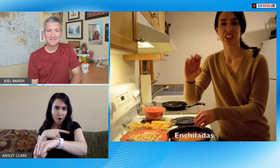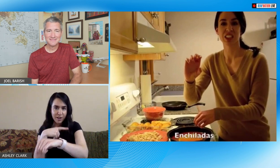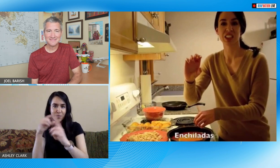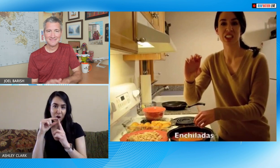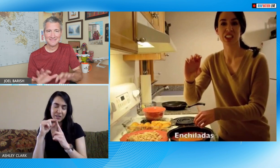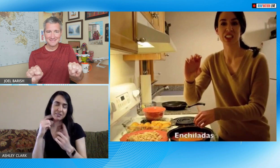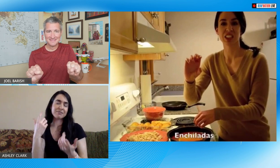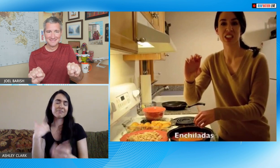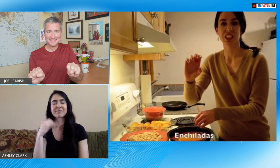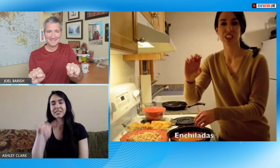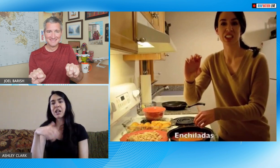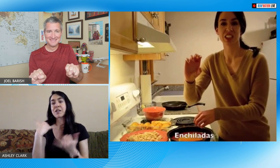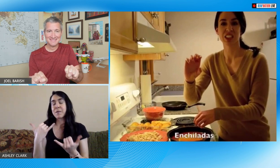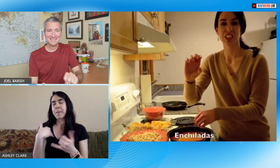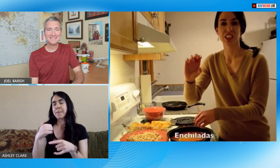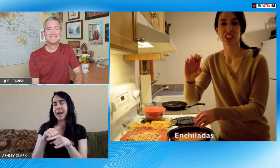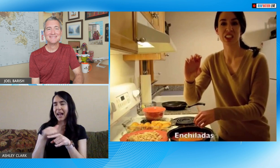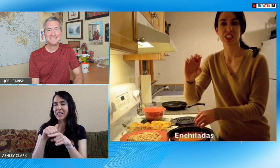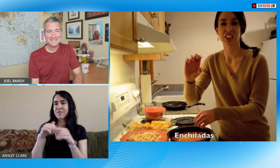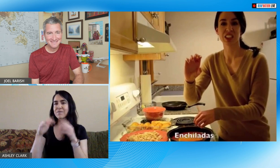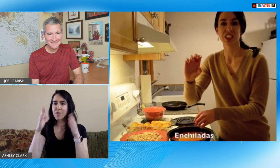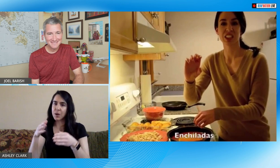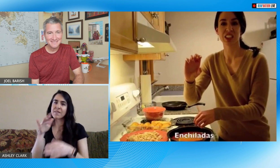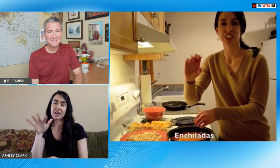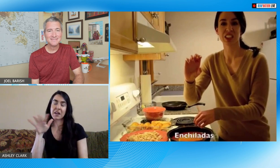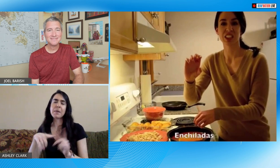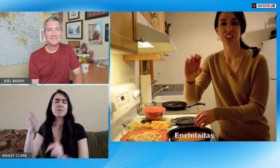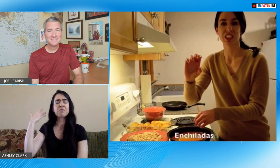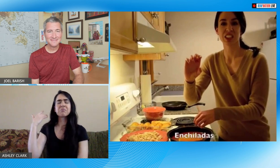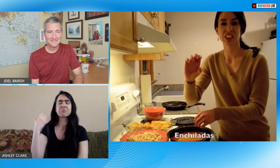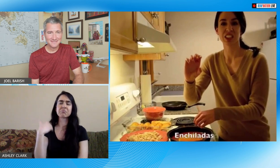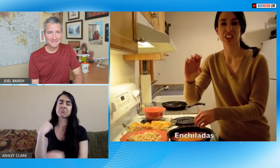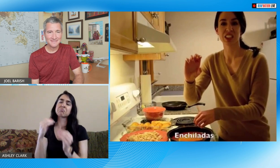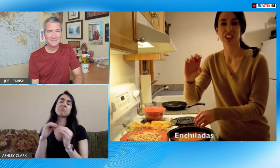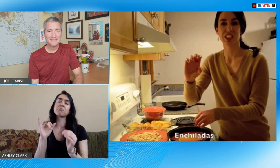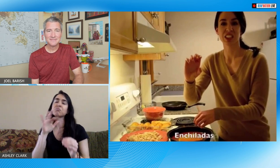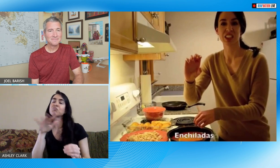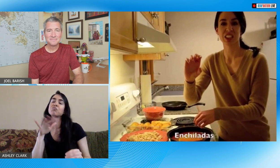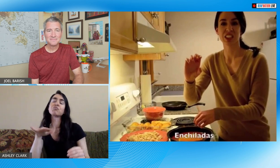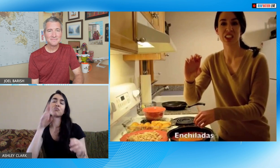if it's a very long word look at every third letter that's a way to practice